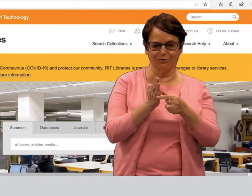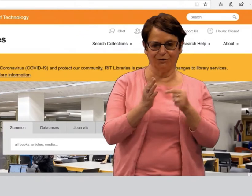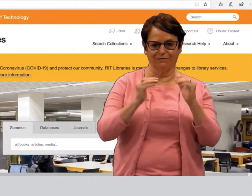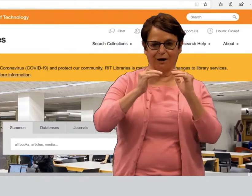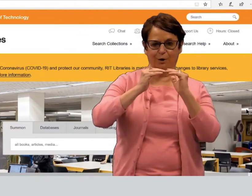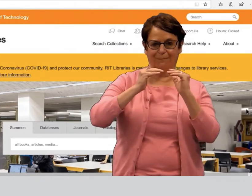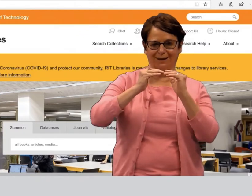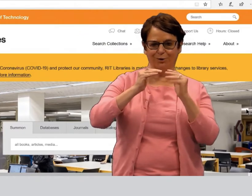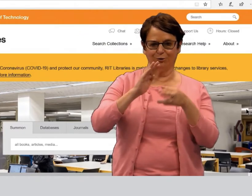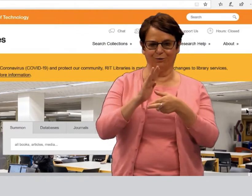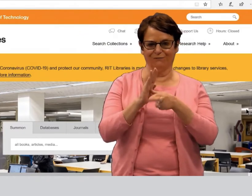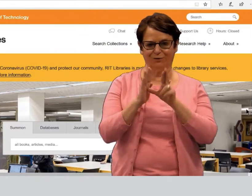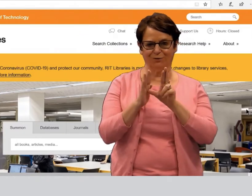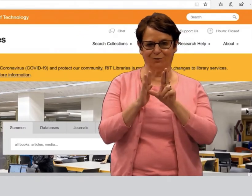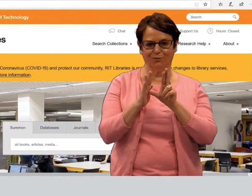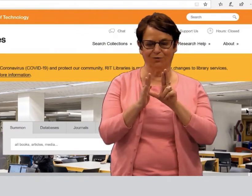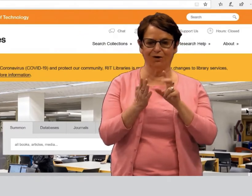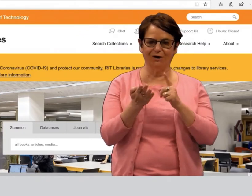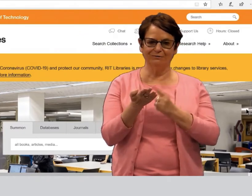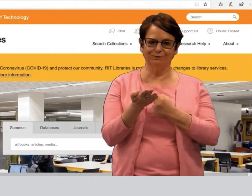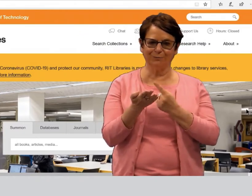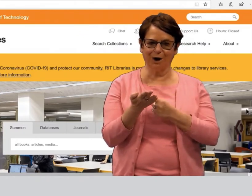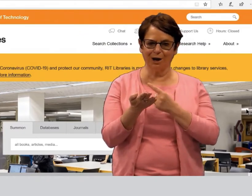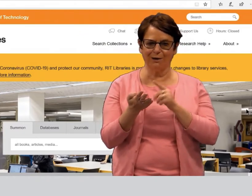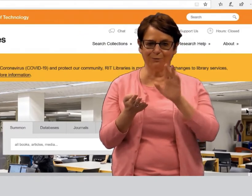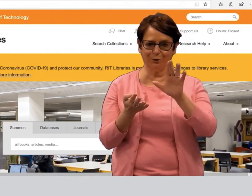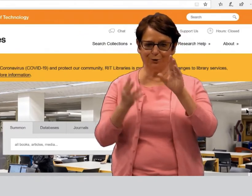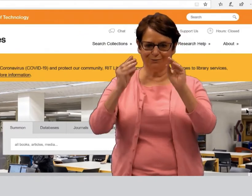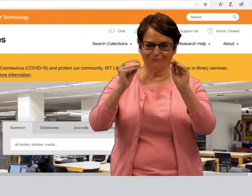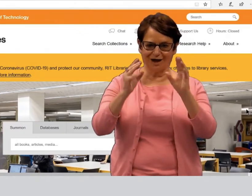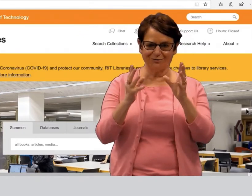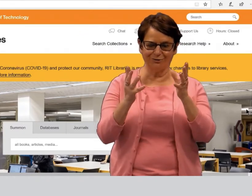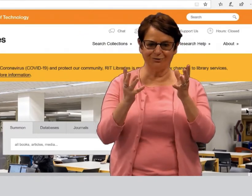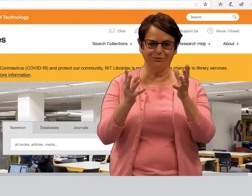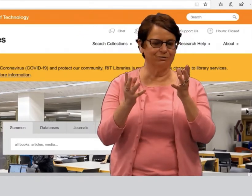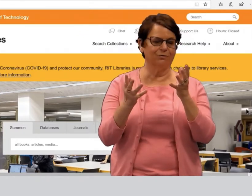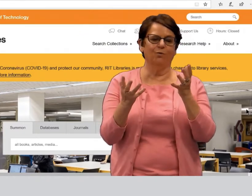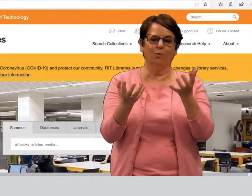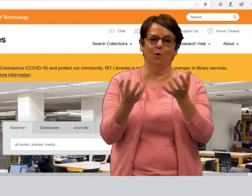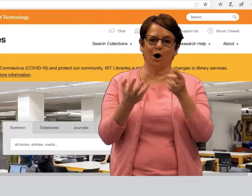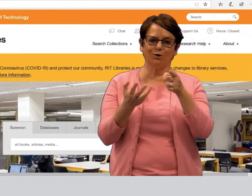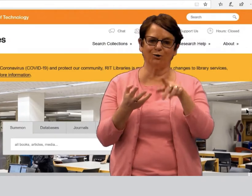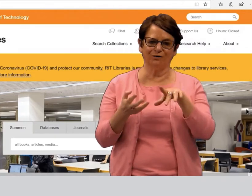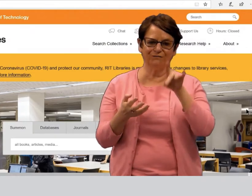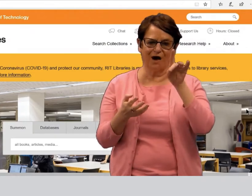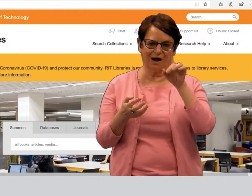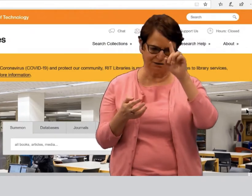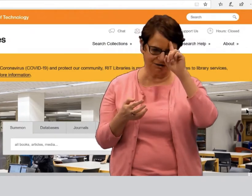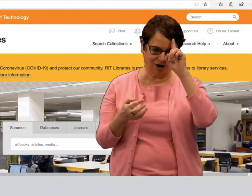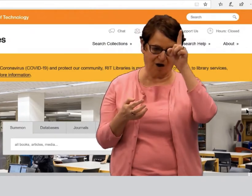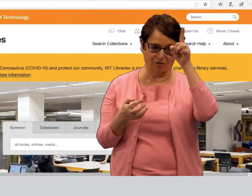Deaf journals that are peer-reviewed. Sometimes your professor wants you